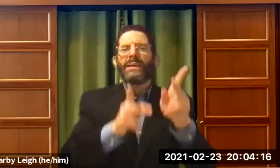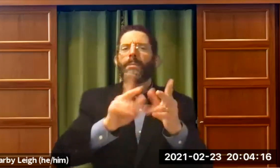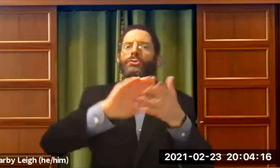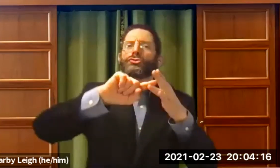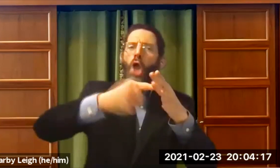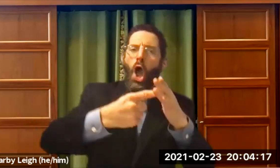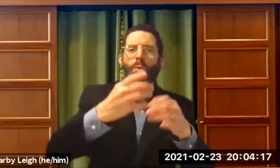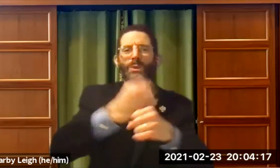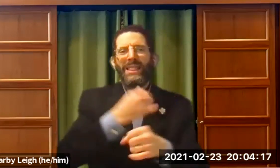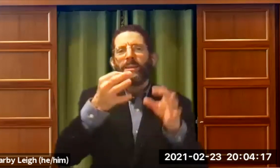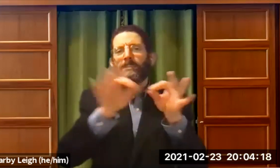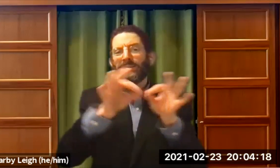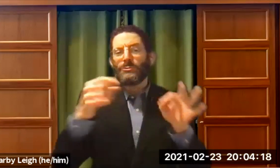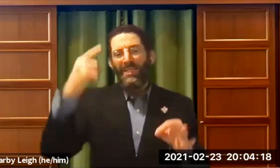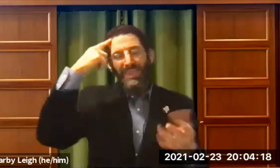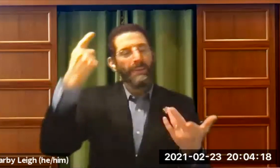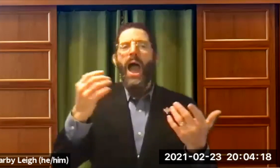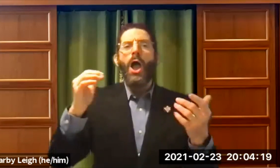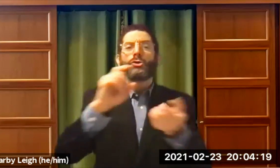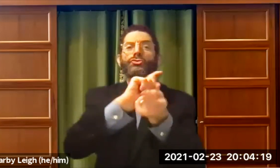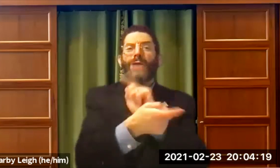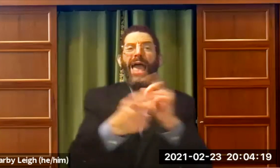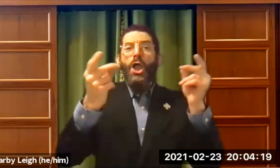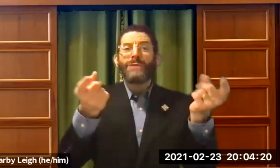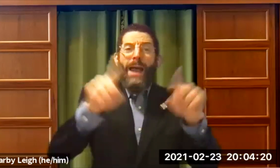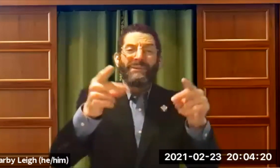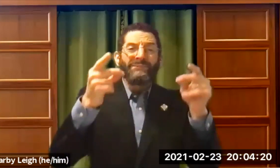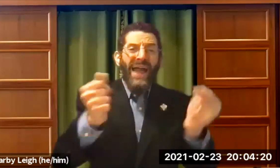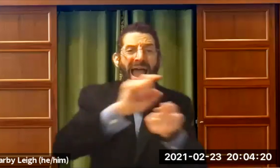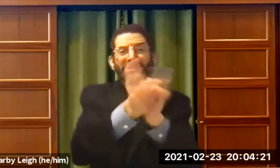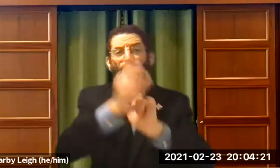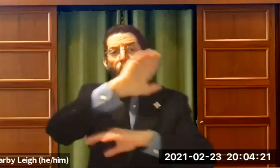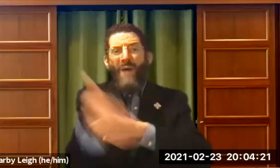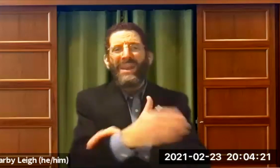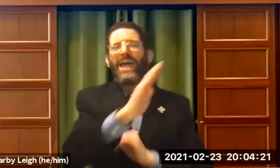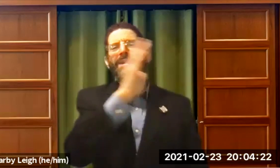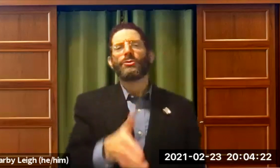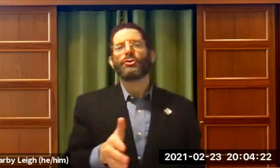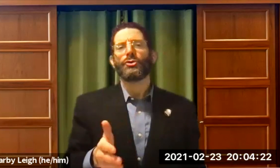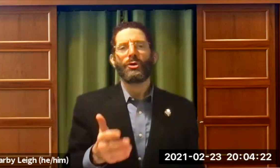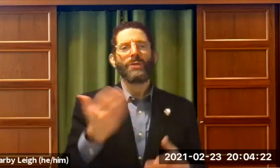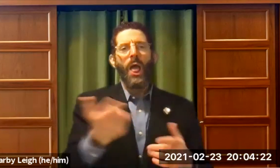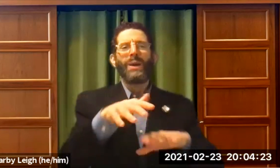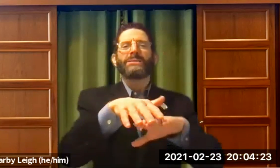over the years people are starting to get the message. That change doesn't happen overnight.